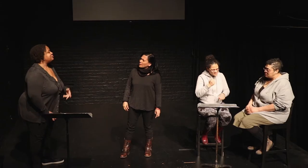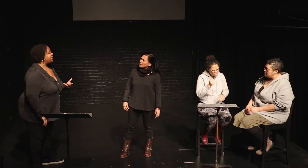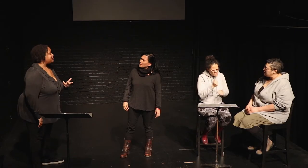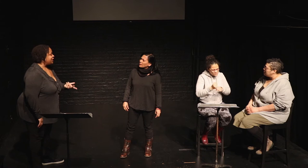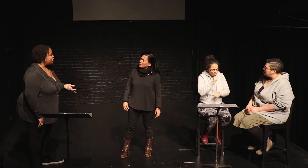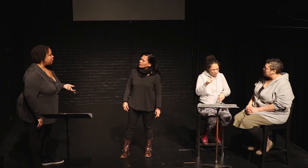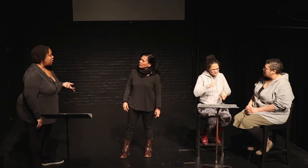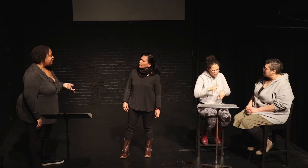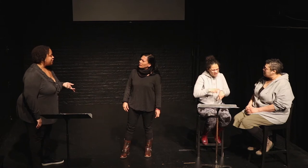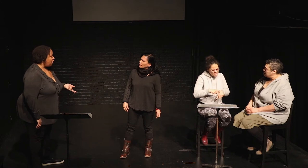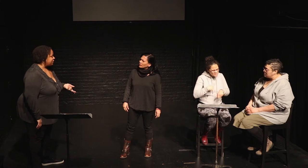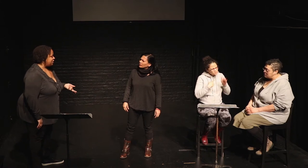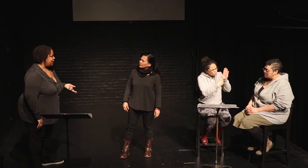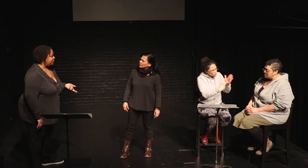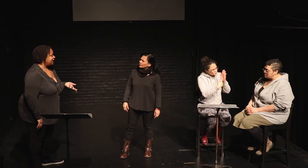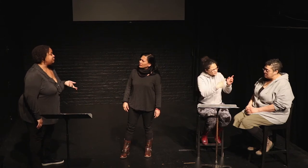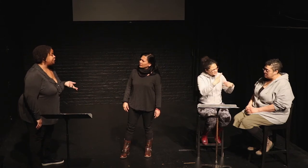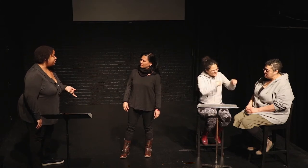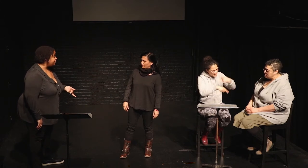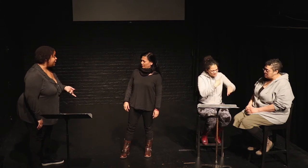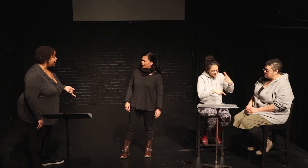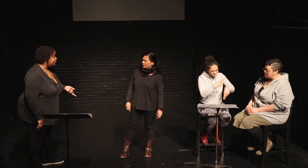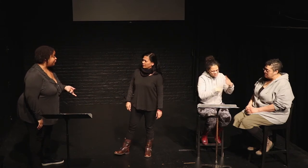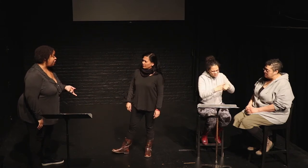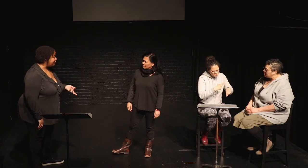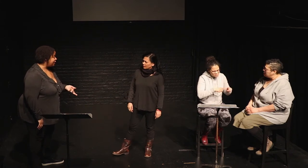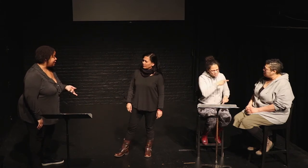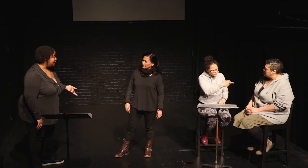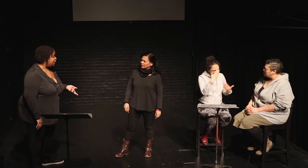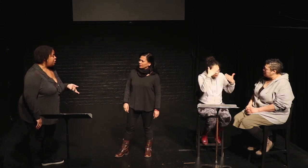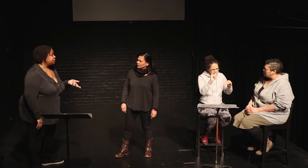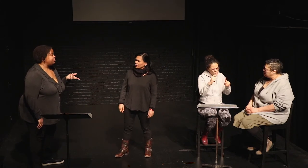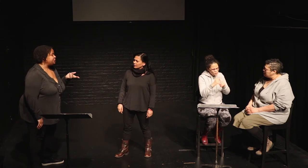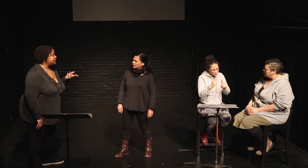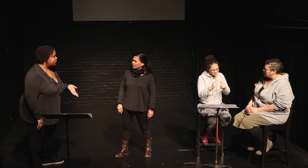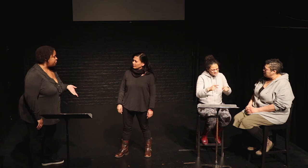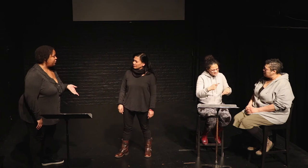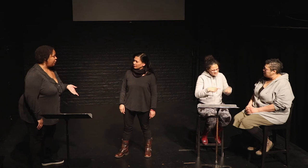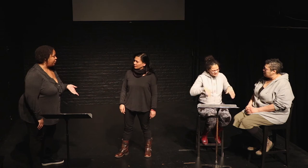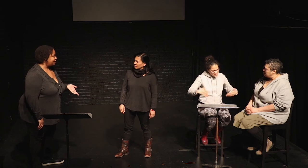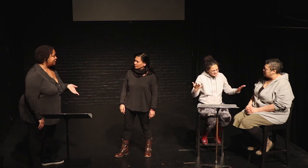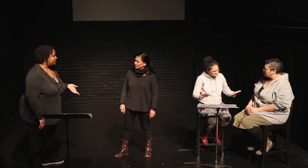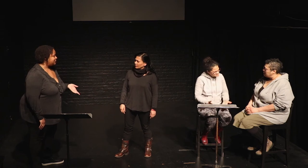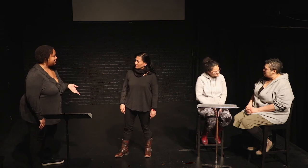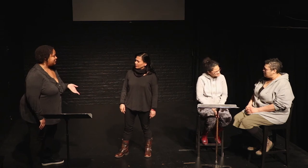I keep telling you about coffee all the time. I keep showing the sign for coffee but you still don't know that word.